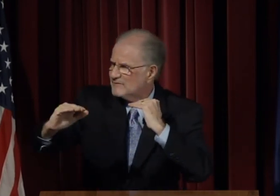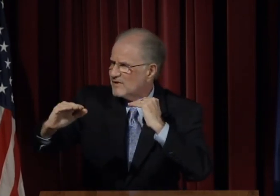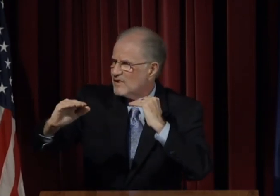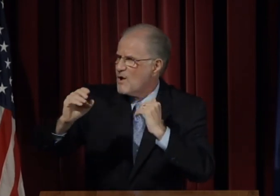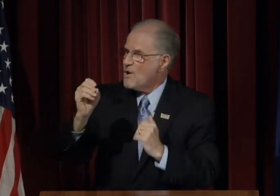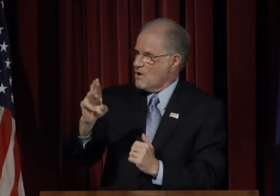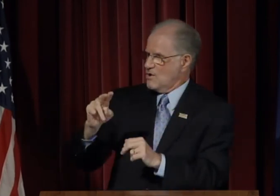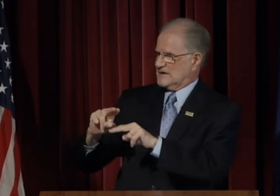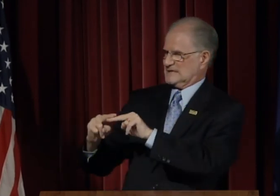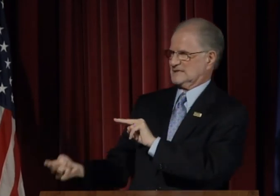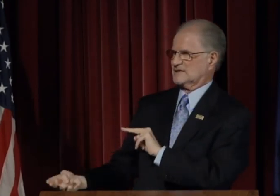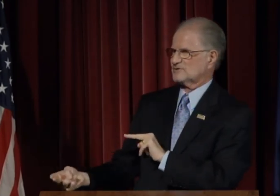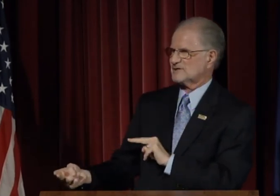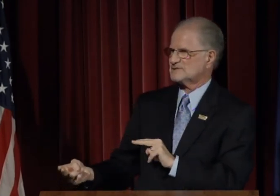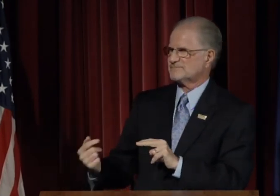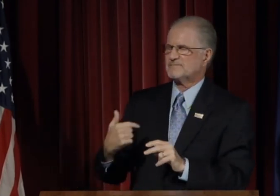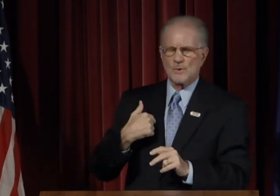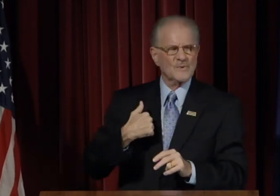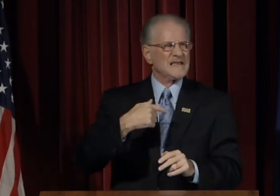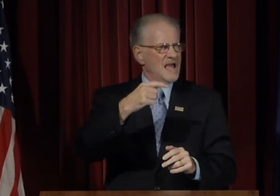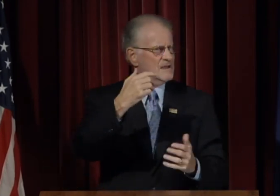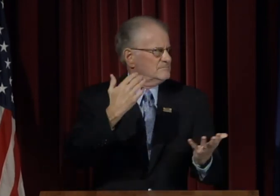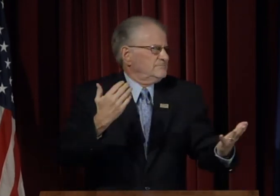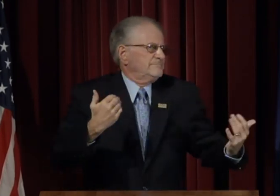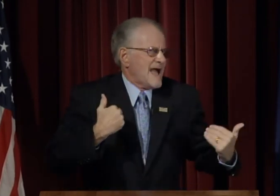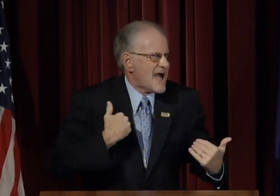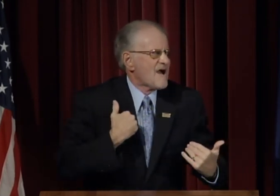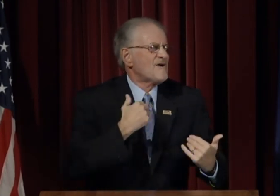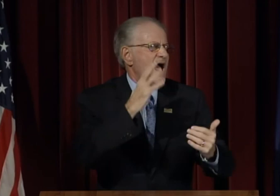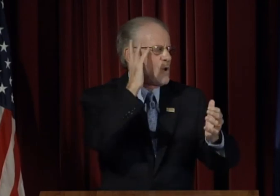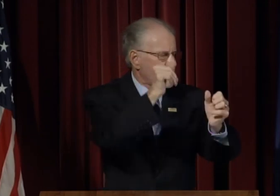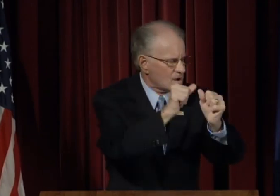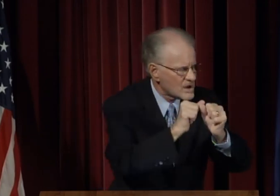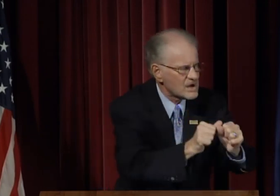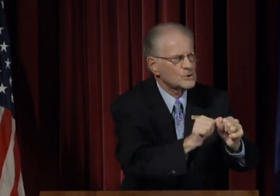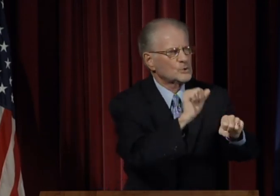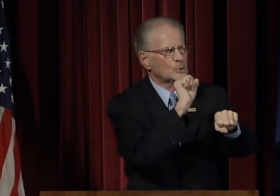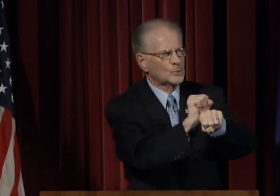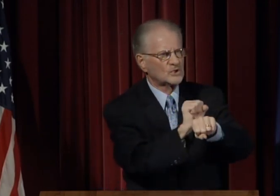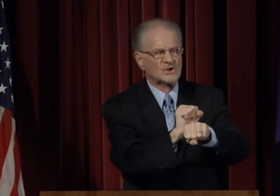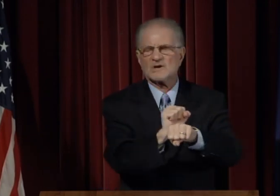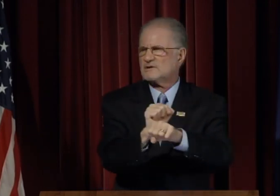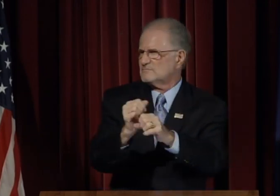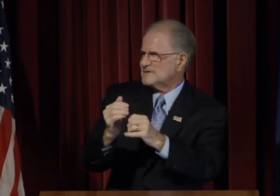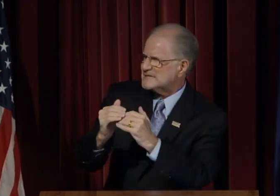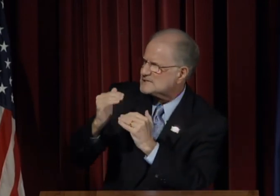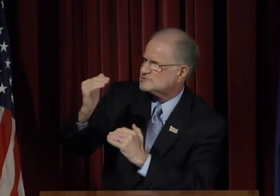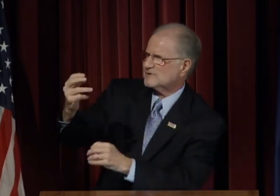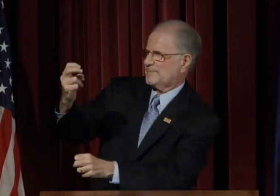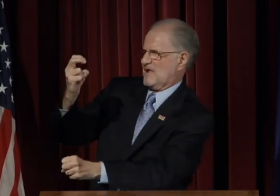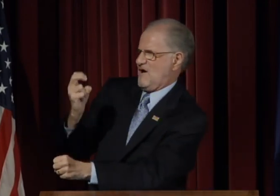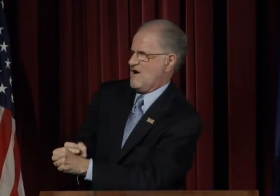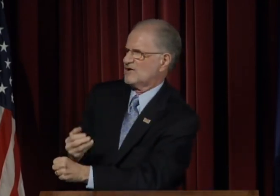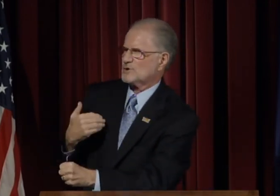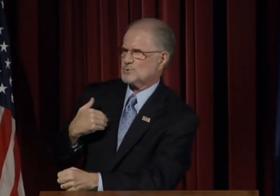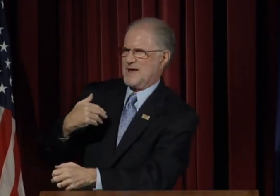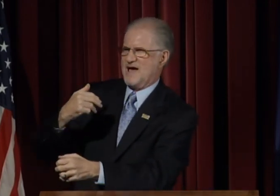Will funding rise, remain level, or decrease? We have and will continue to work extremely hard